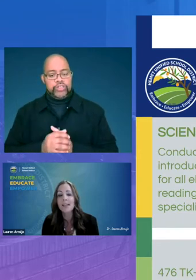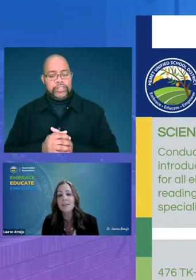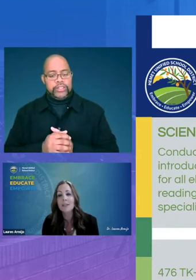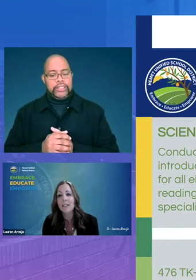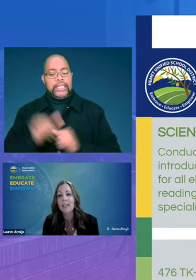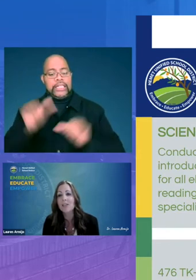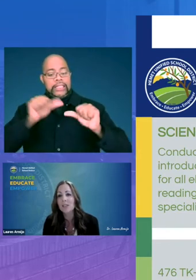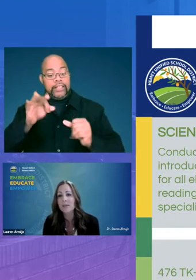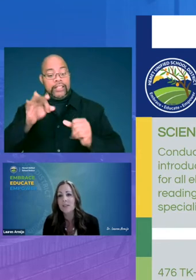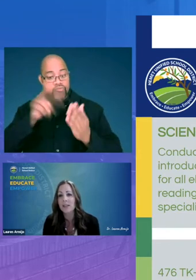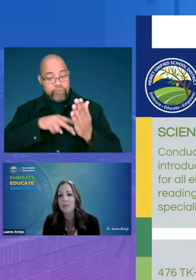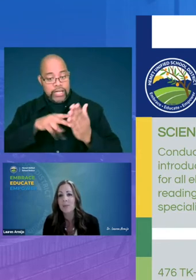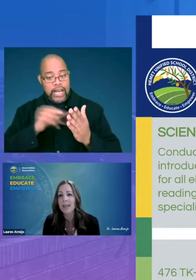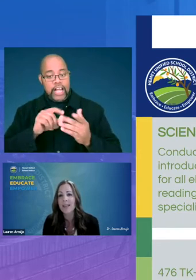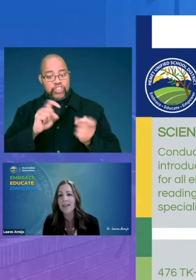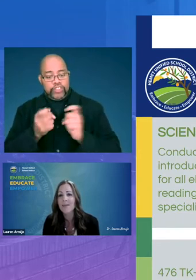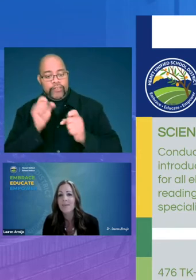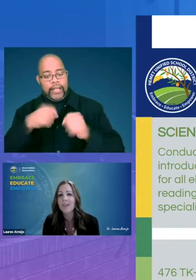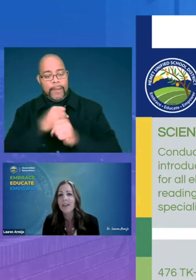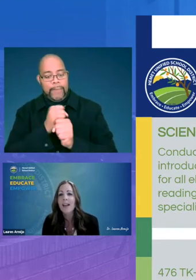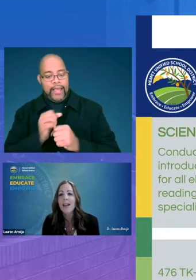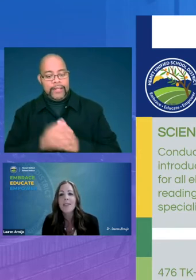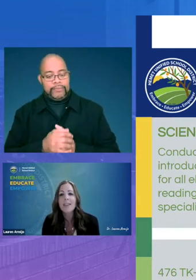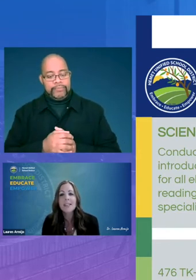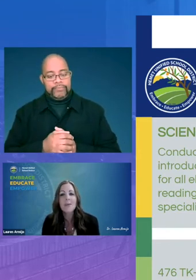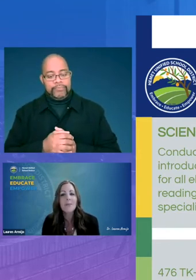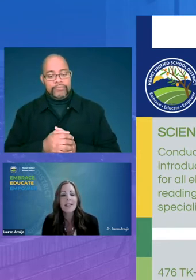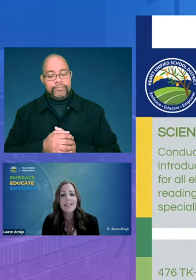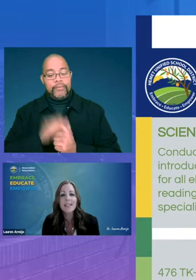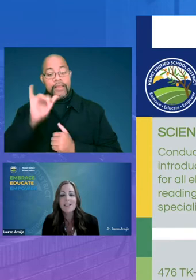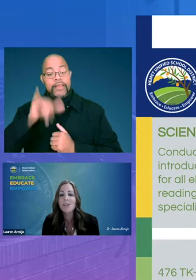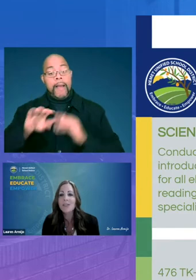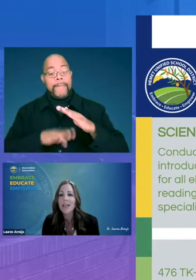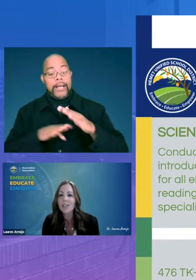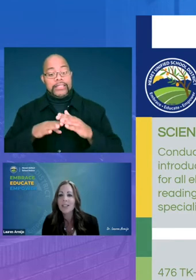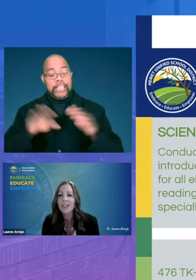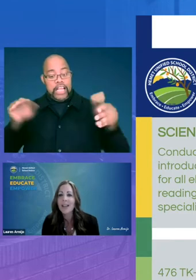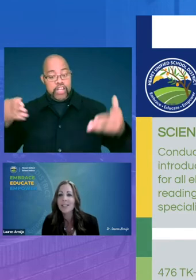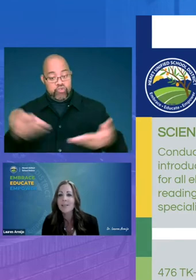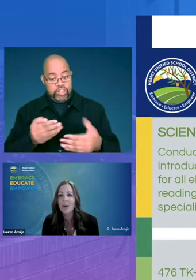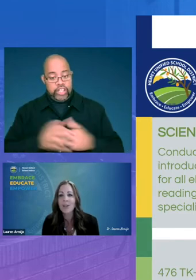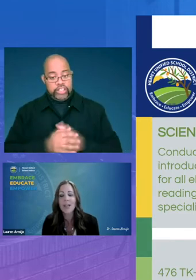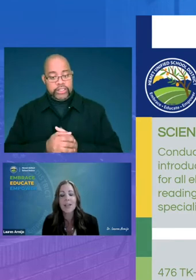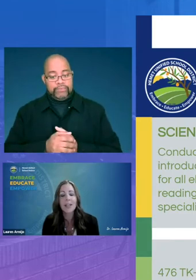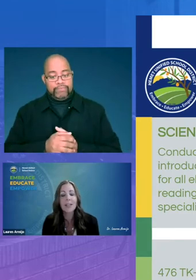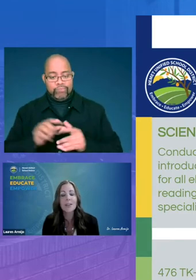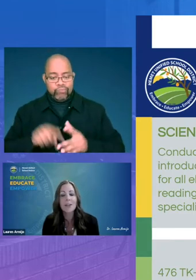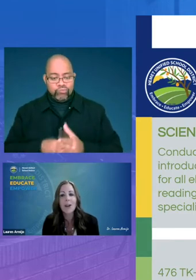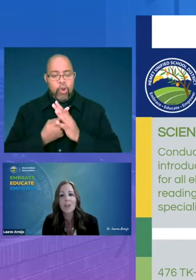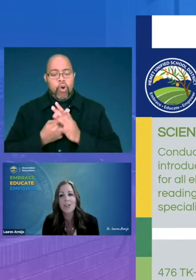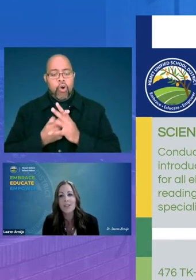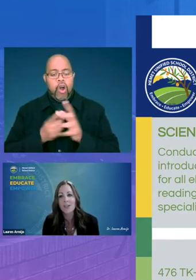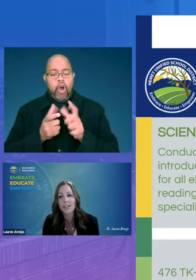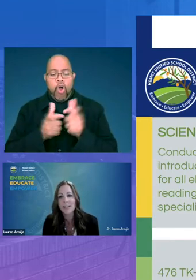of reading and shifts that could be made this basic introduction sparked a large interest